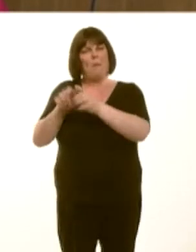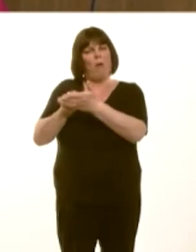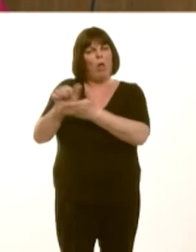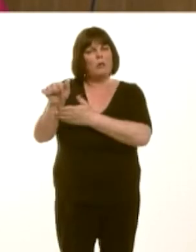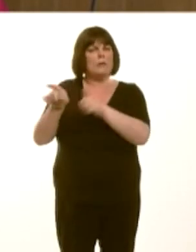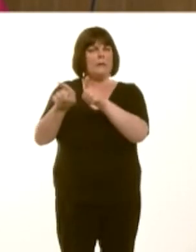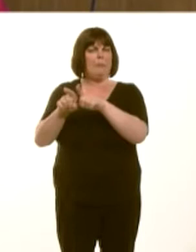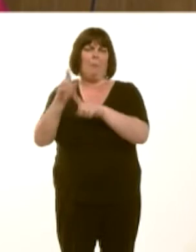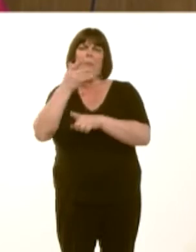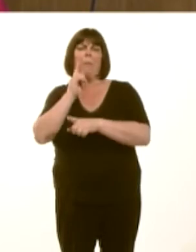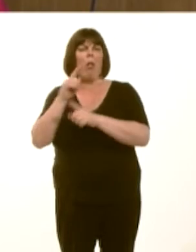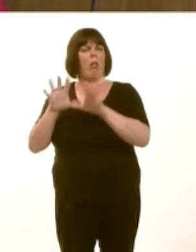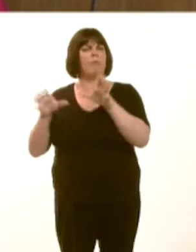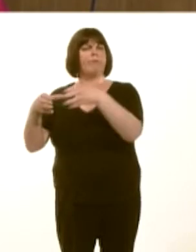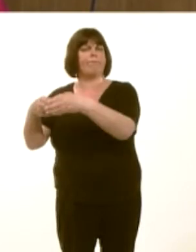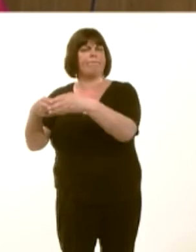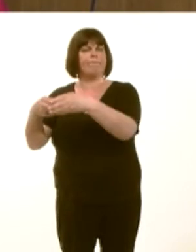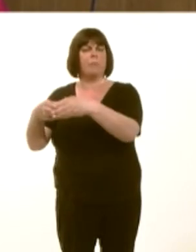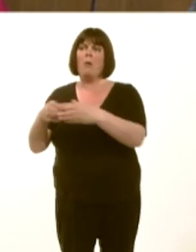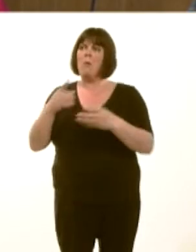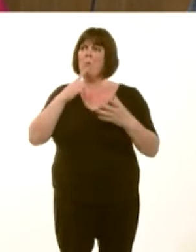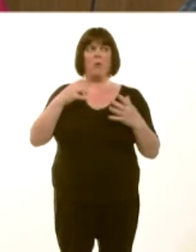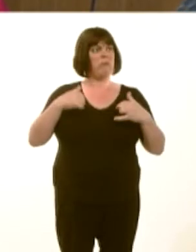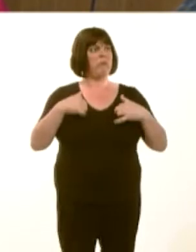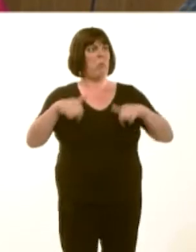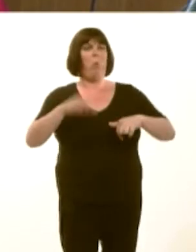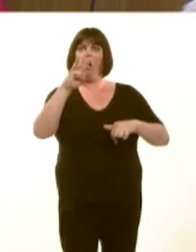But certainly, from our point of view, we are more than ready to play our part in offering